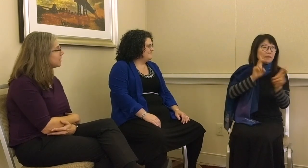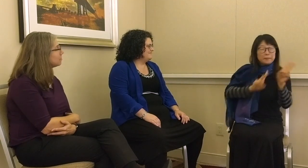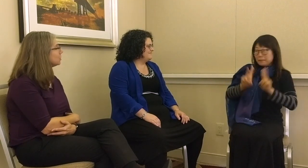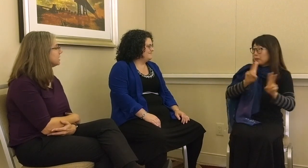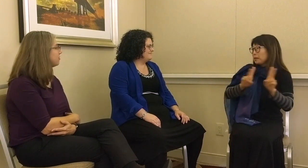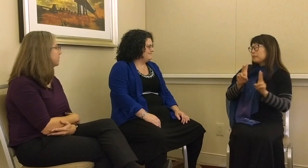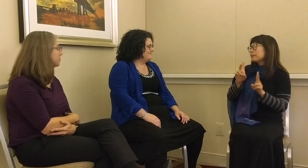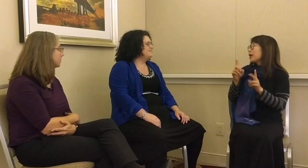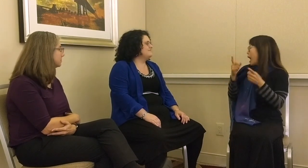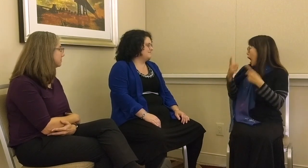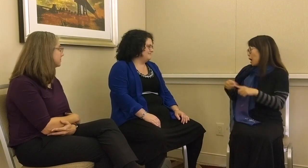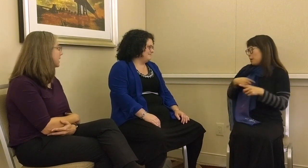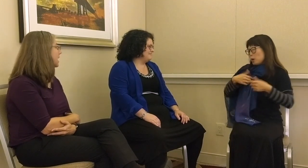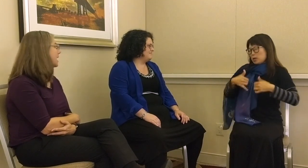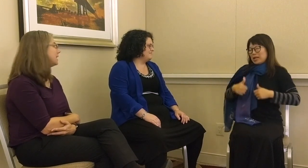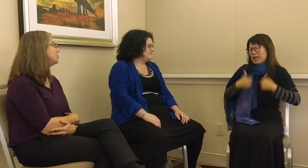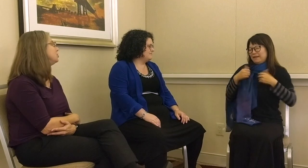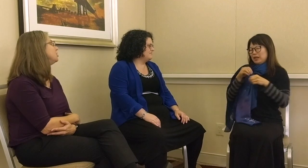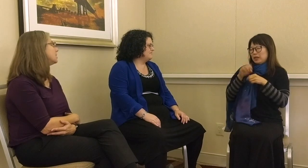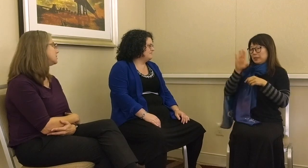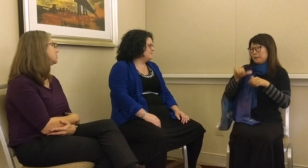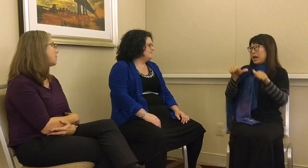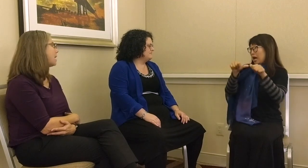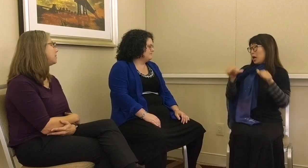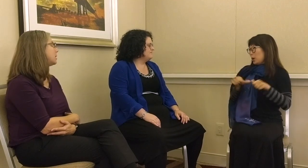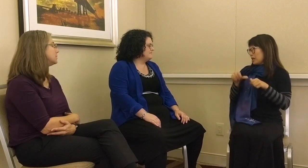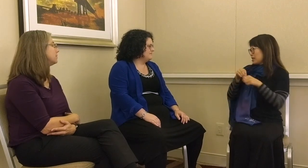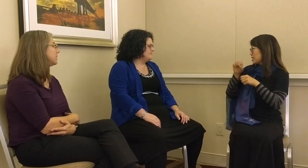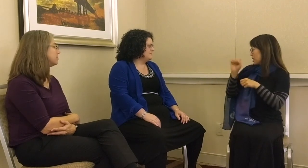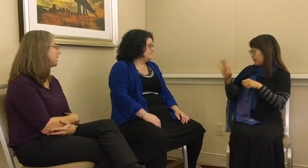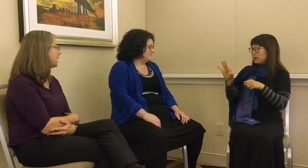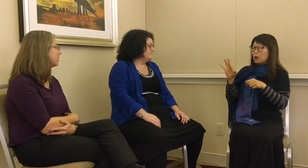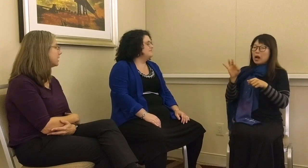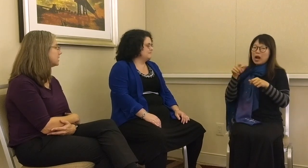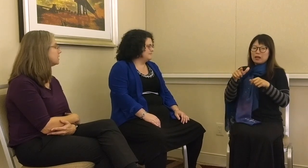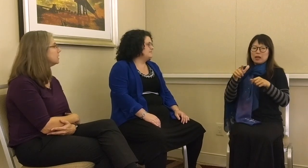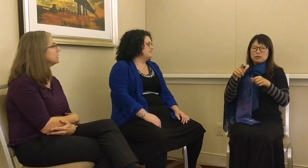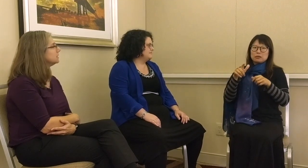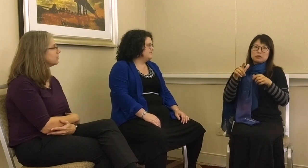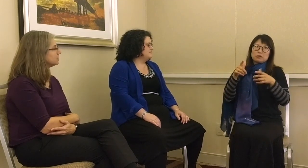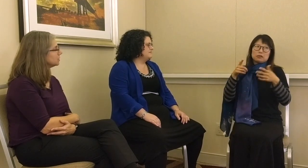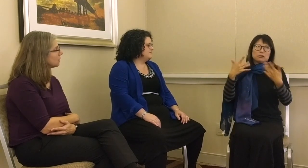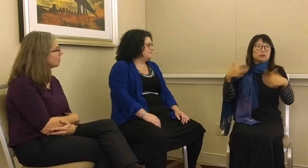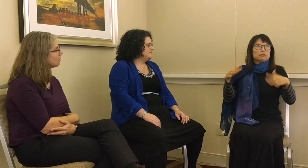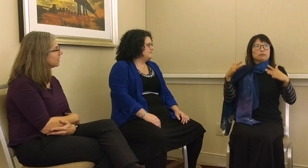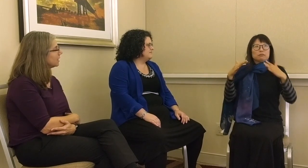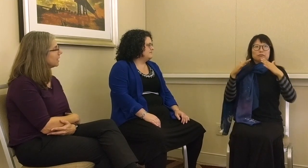more deaf people and it just so happened I was living in the Bay Area in San Francisco.